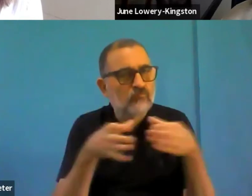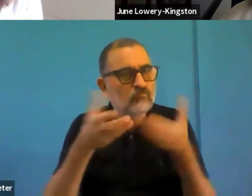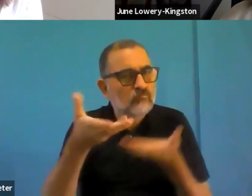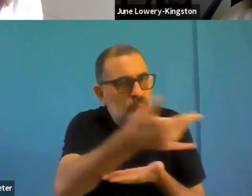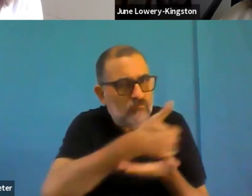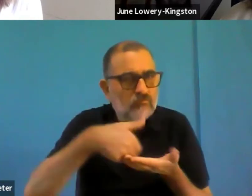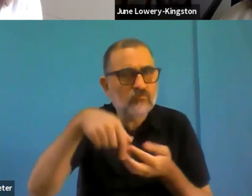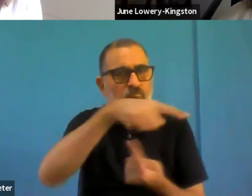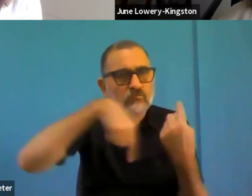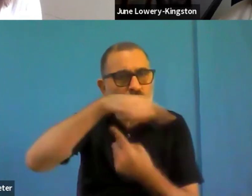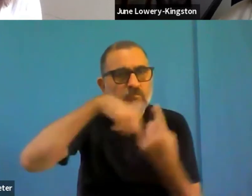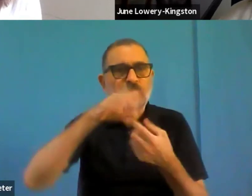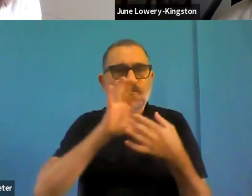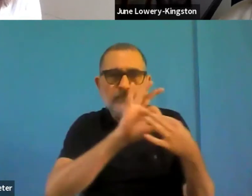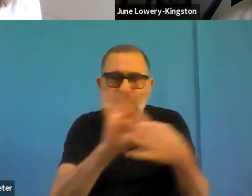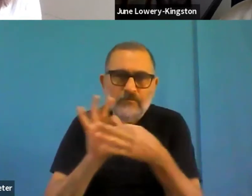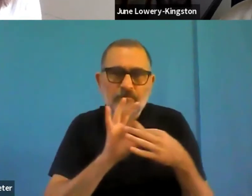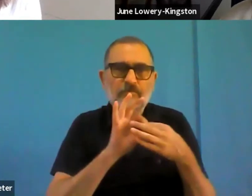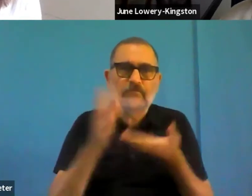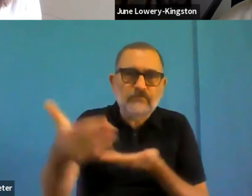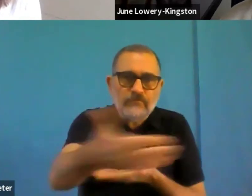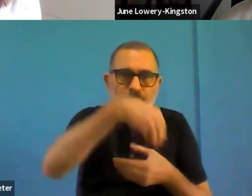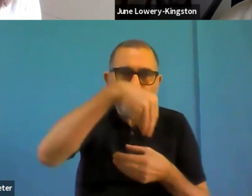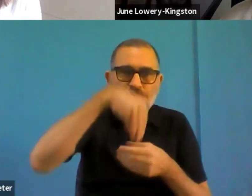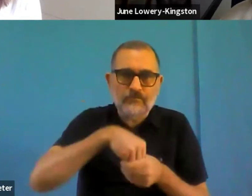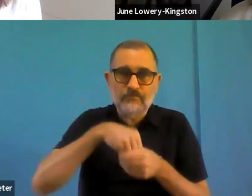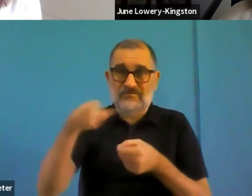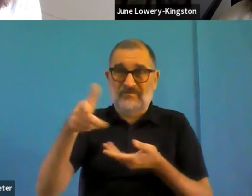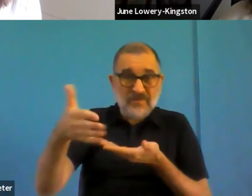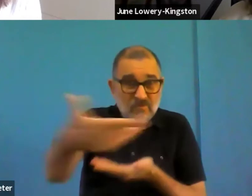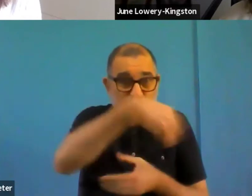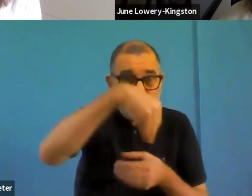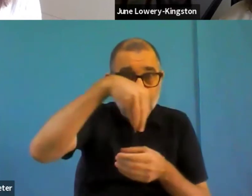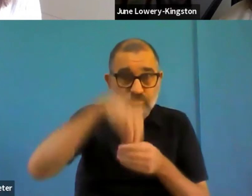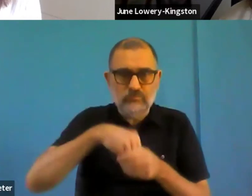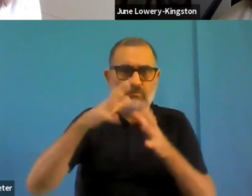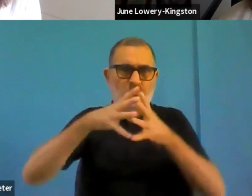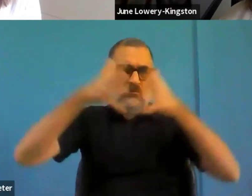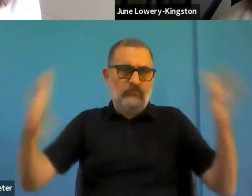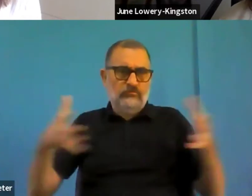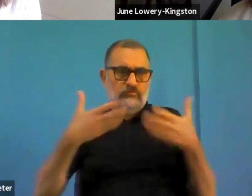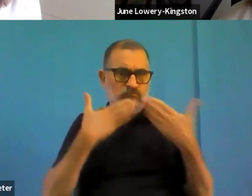It's much more granular 120 odd questions in total, but around 40 to 60, according to